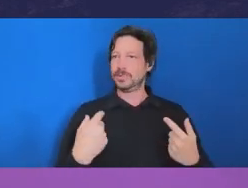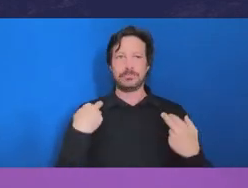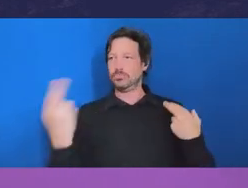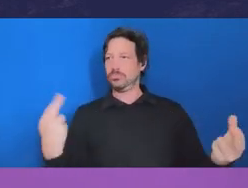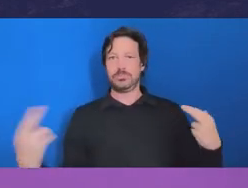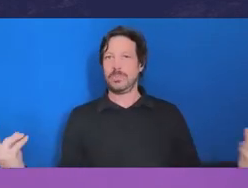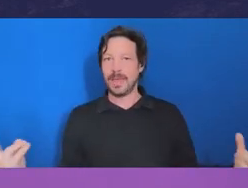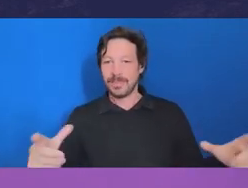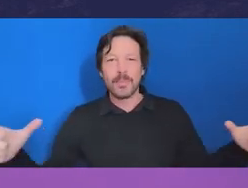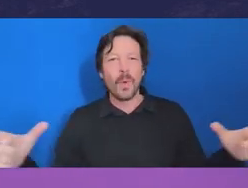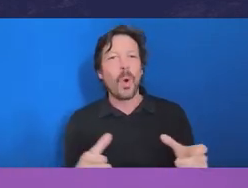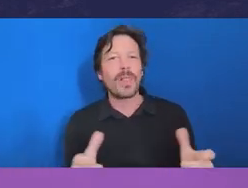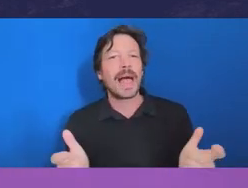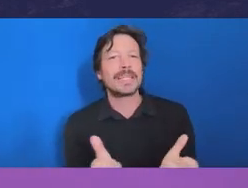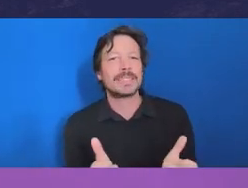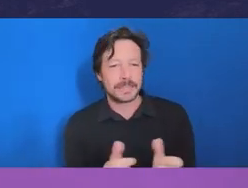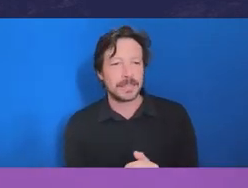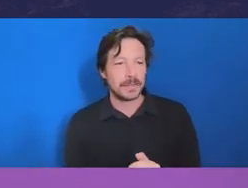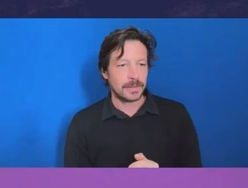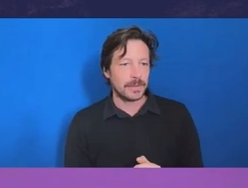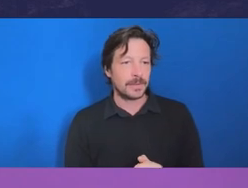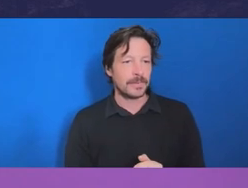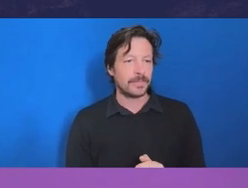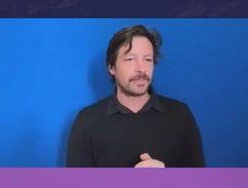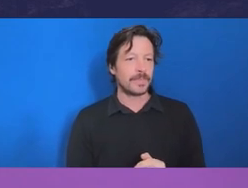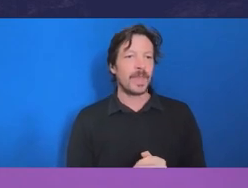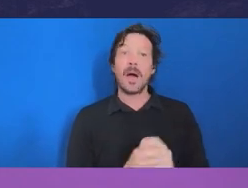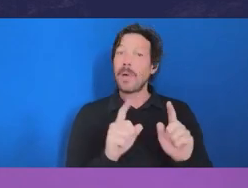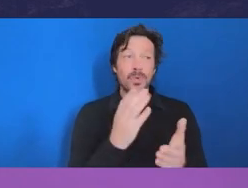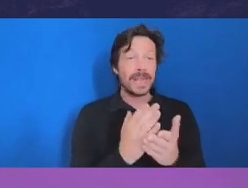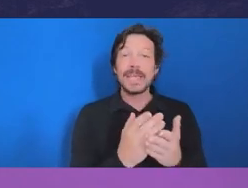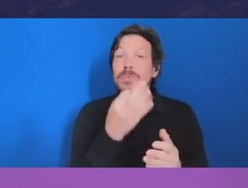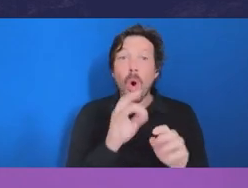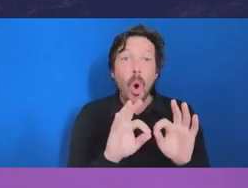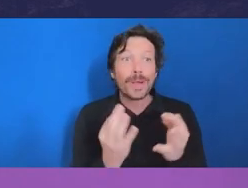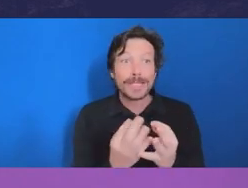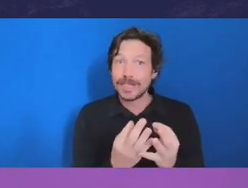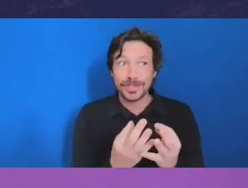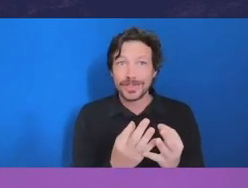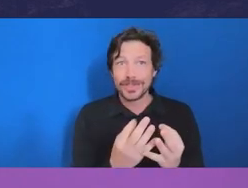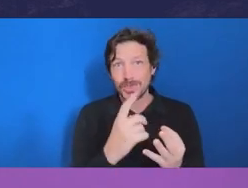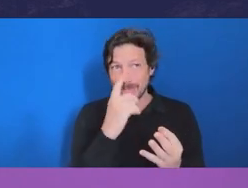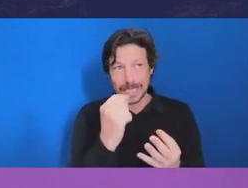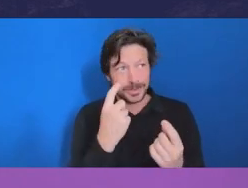And in fact, the smaller the organization, the easier it is to permeate. Everyone looks up and sees what management does, how they act and behave.